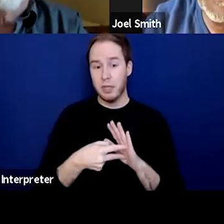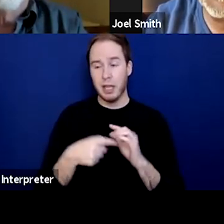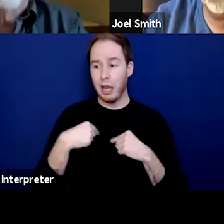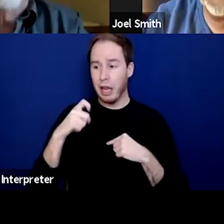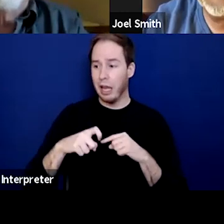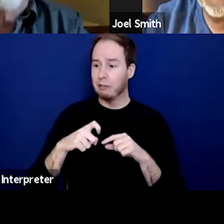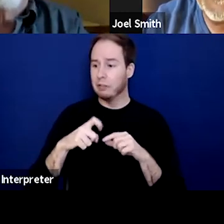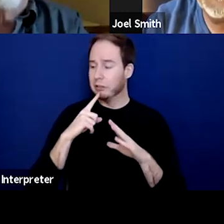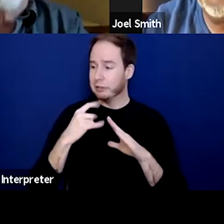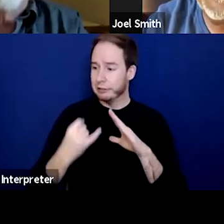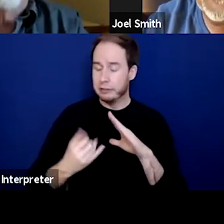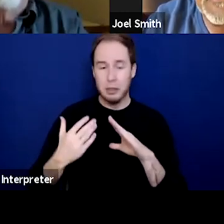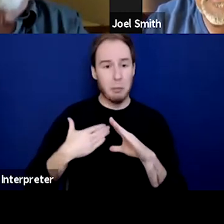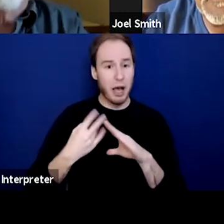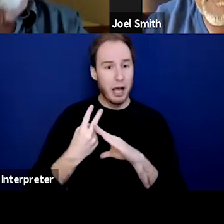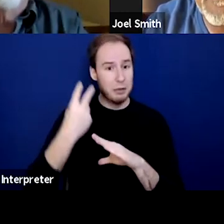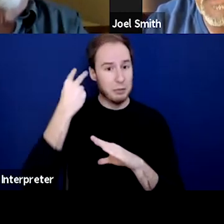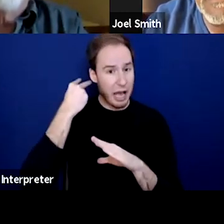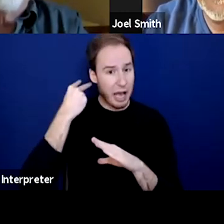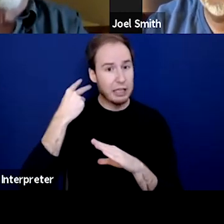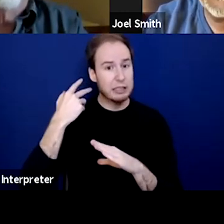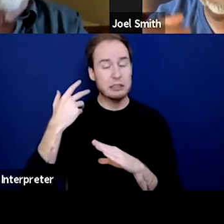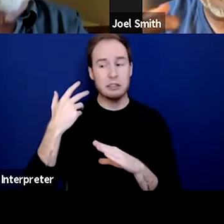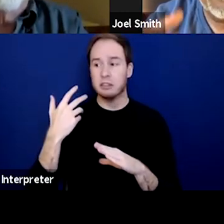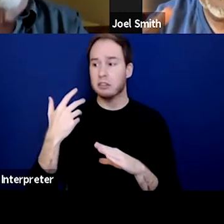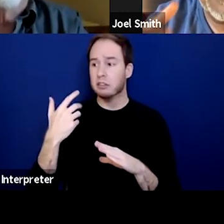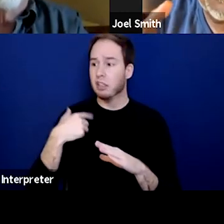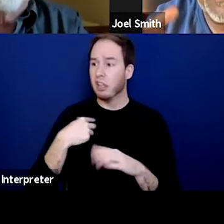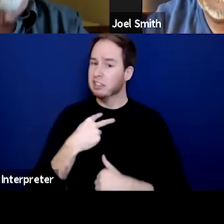and I wasn't afraid of the future. And when I told people that,